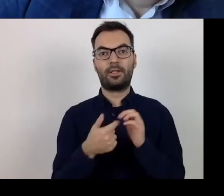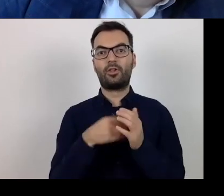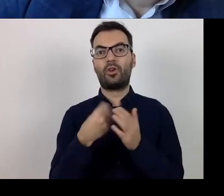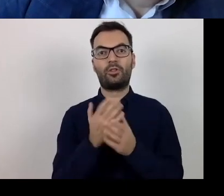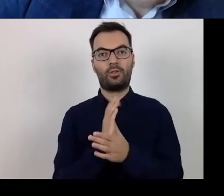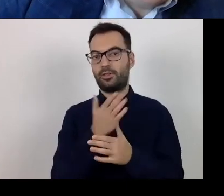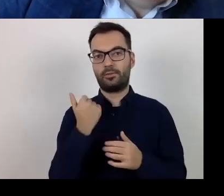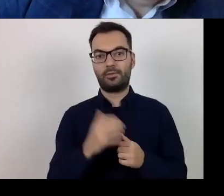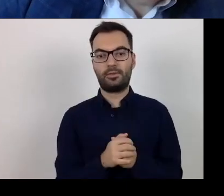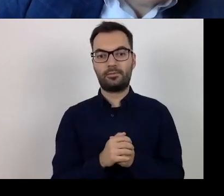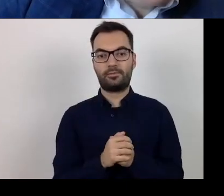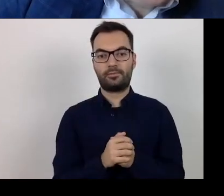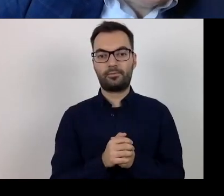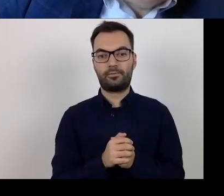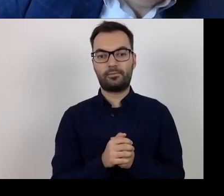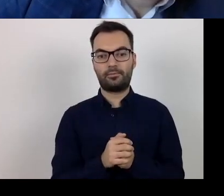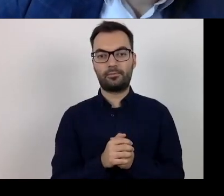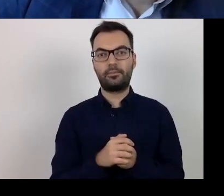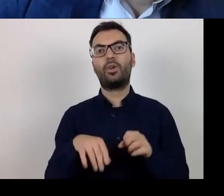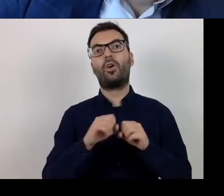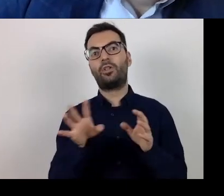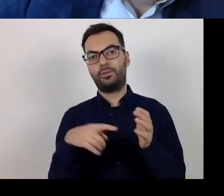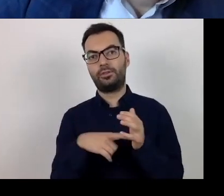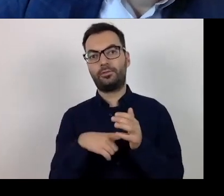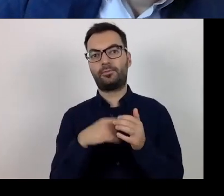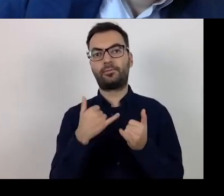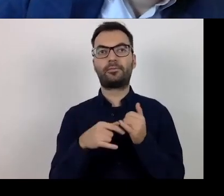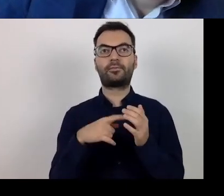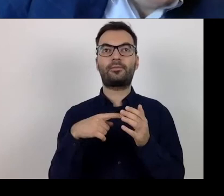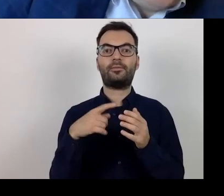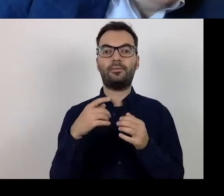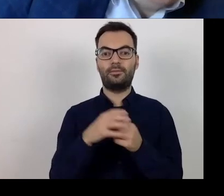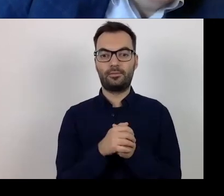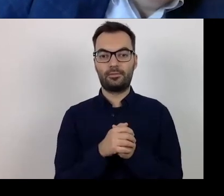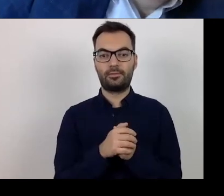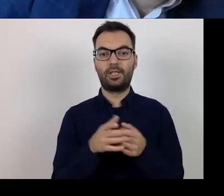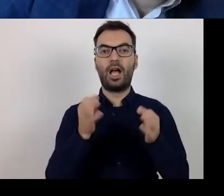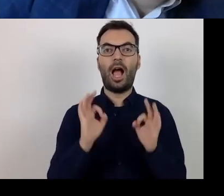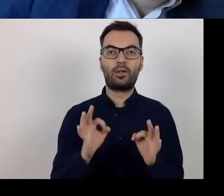Under the guidelines and when updating documents